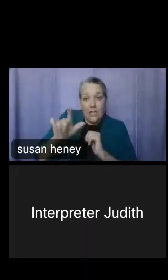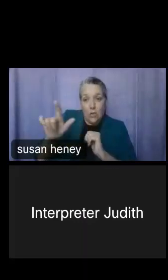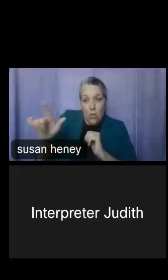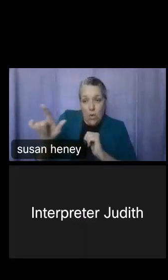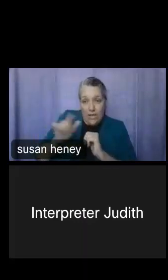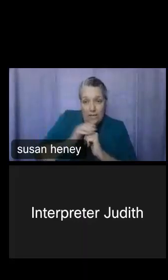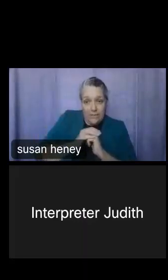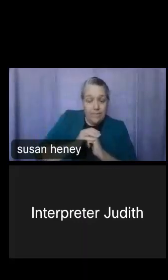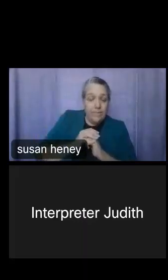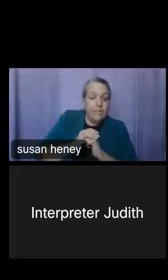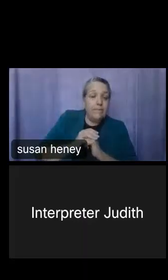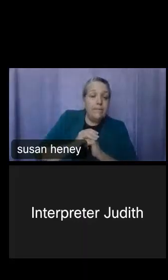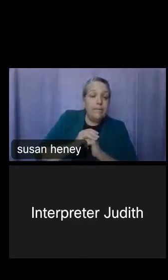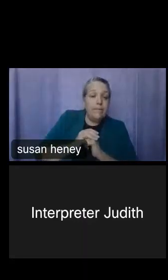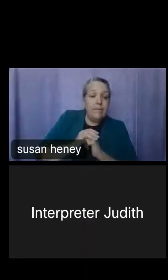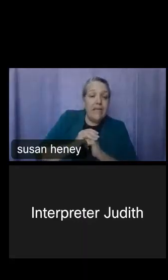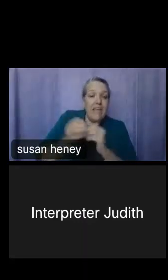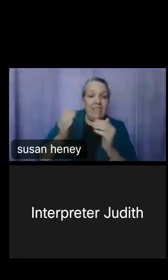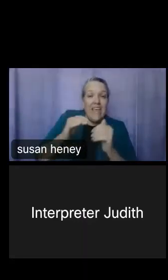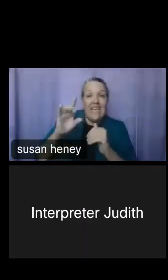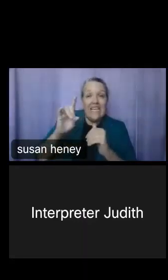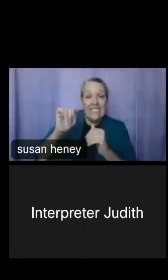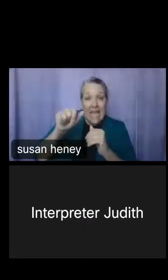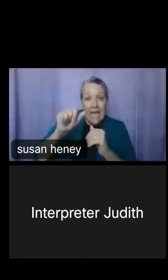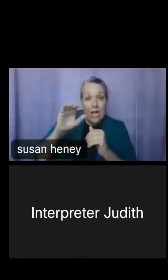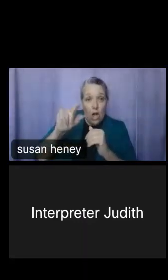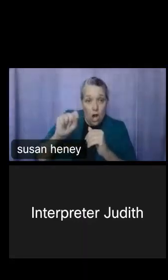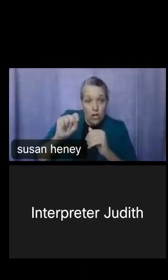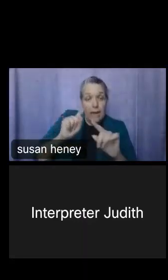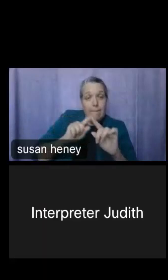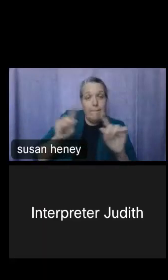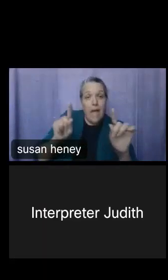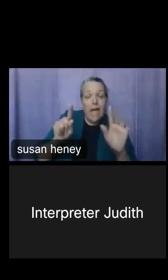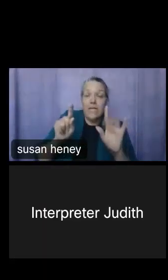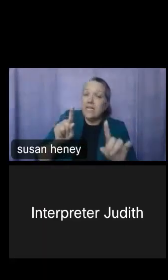to go up to our Data Cart, but I did want to note that at any point while you're doing